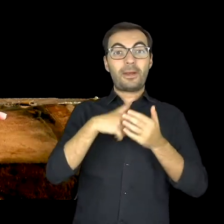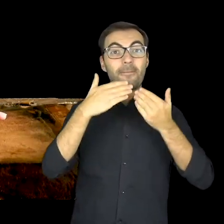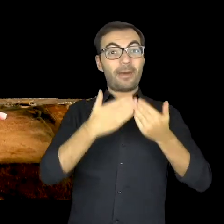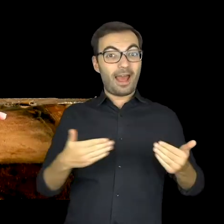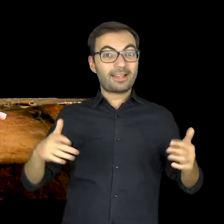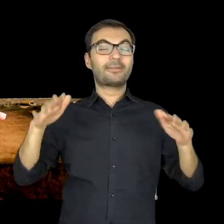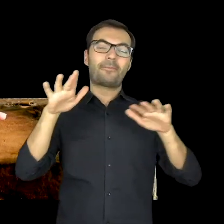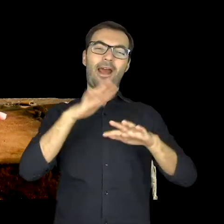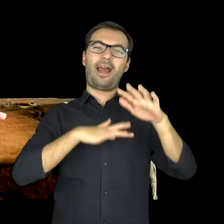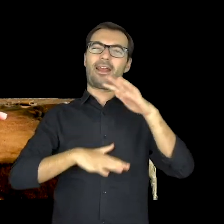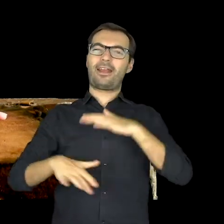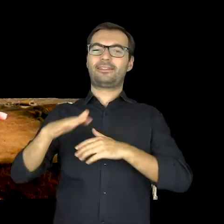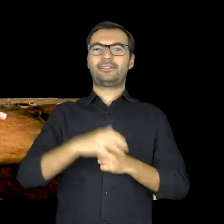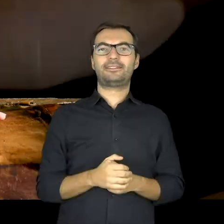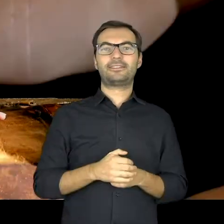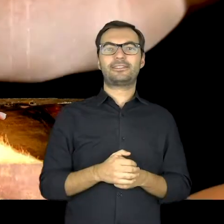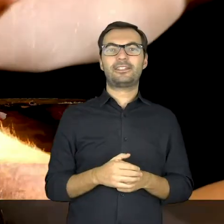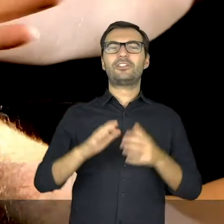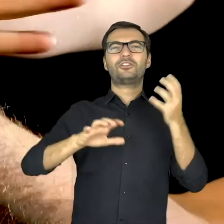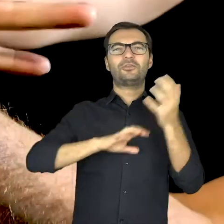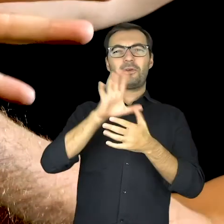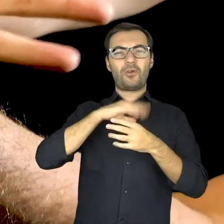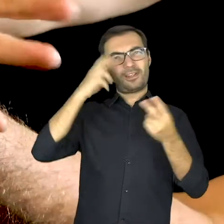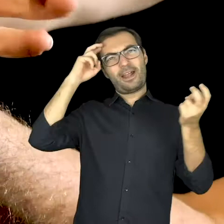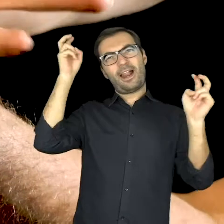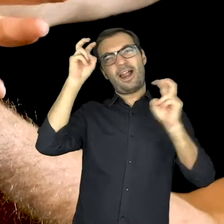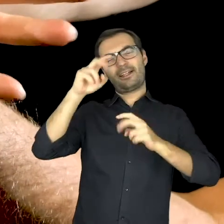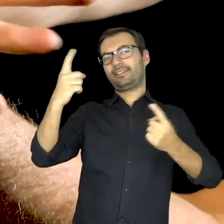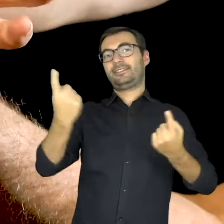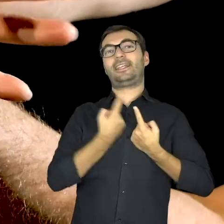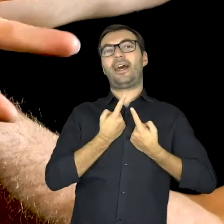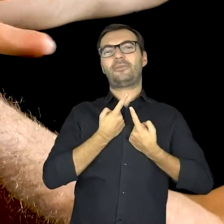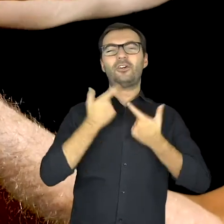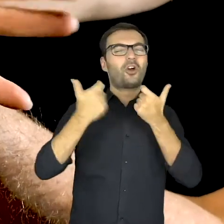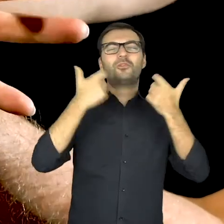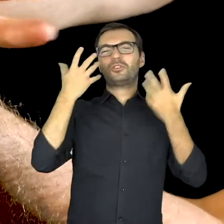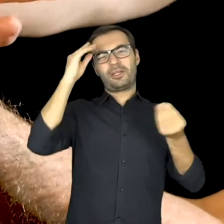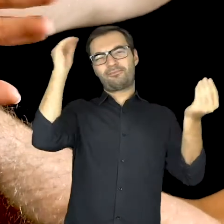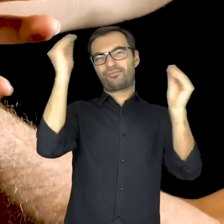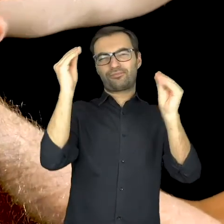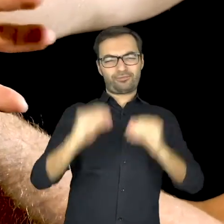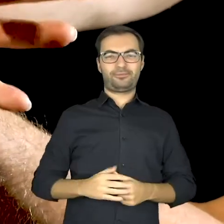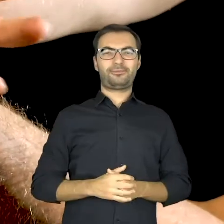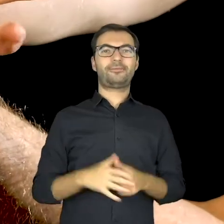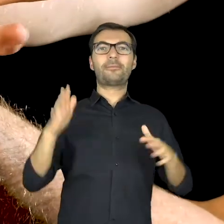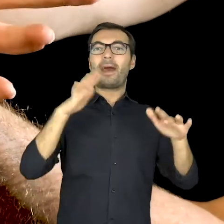it’s a magical theater You can create your own world You can make it your own